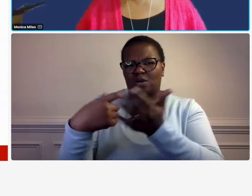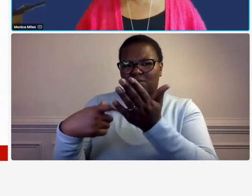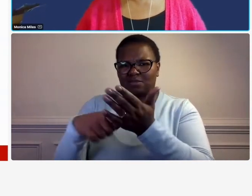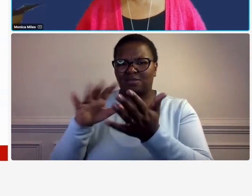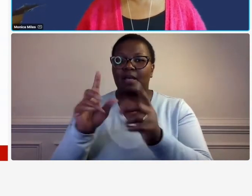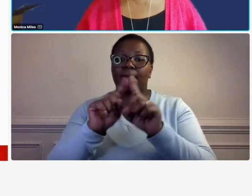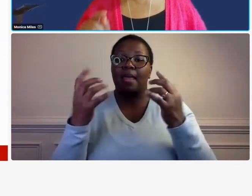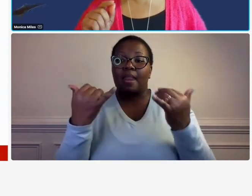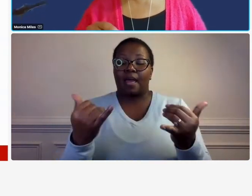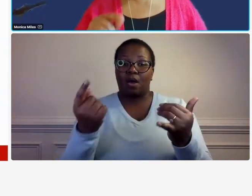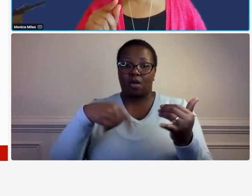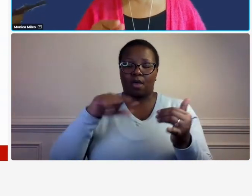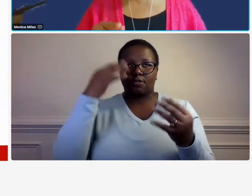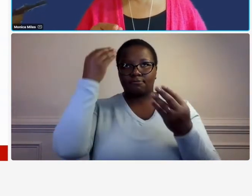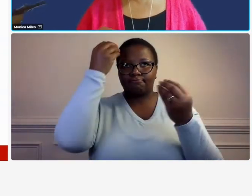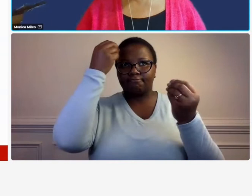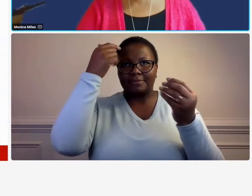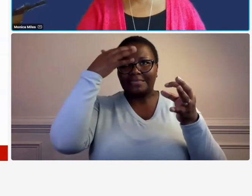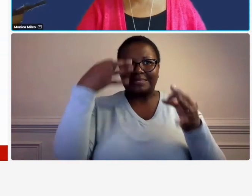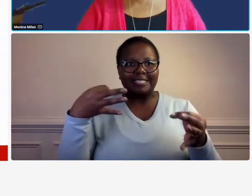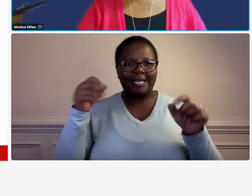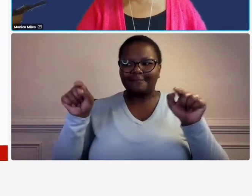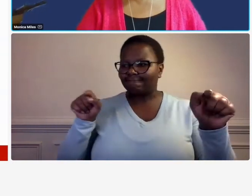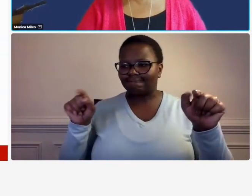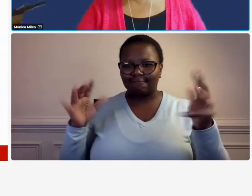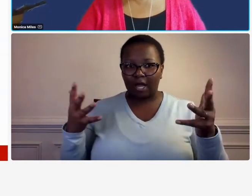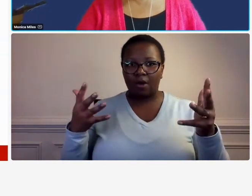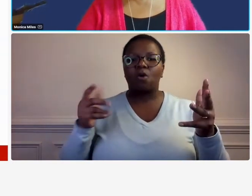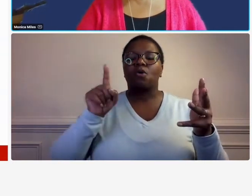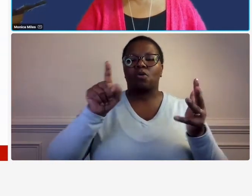to make and then when you make those decisions you need to have a written policy that supports that